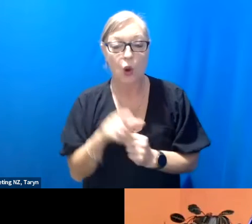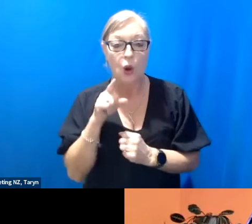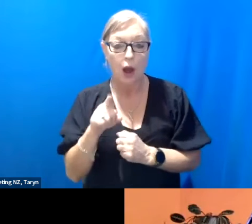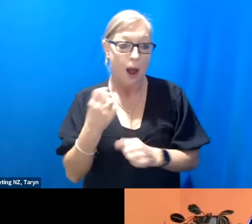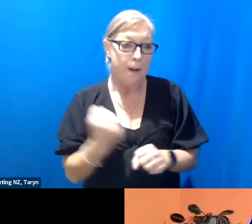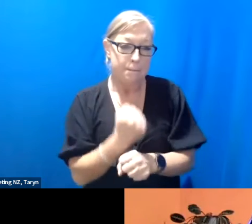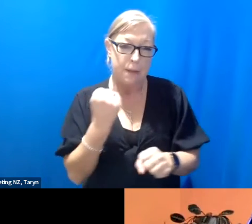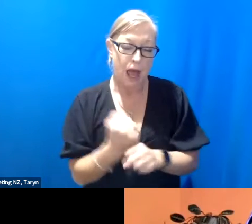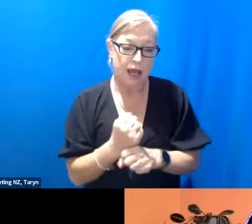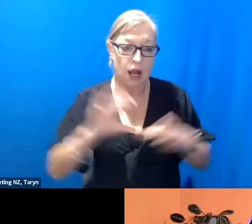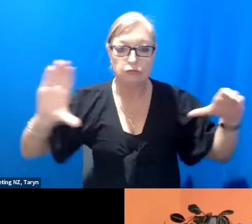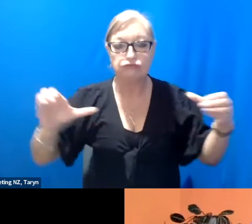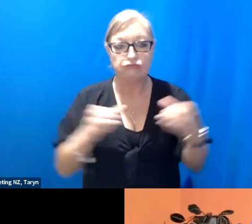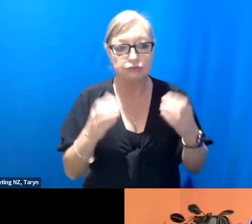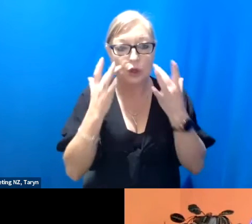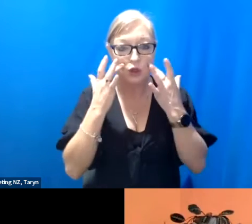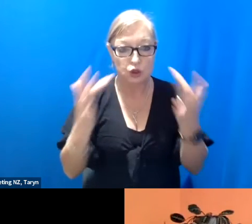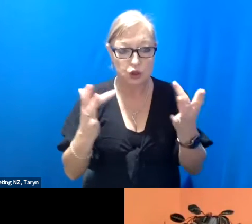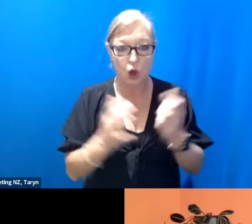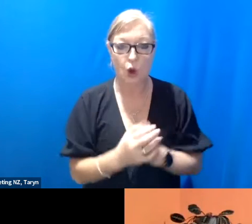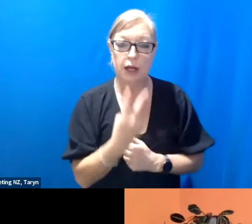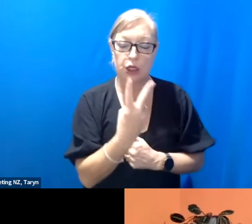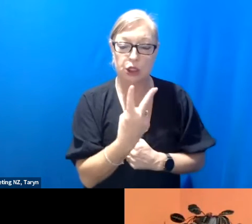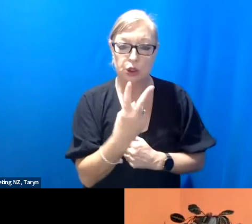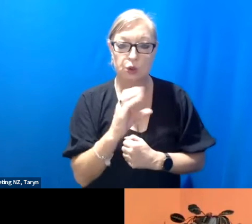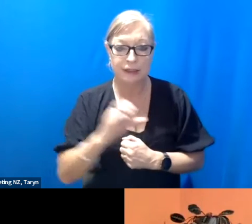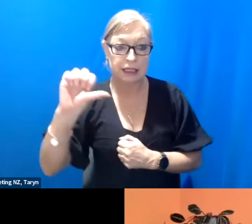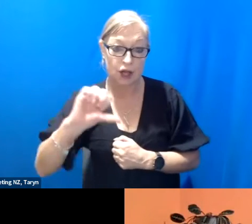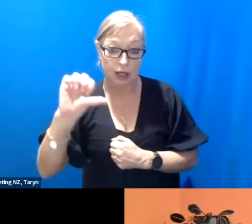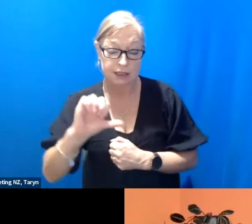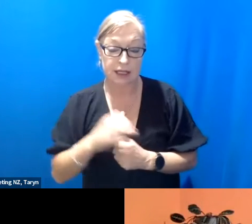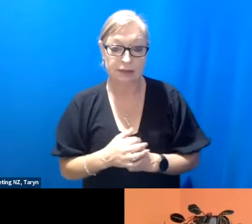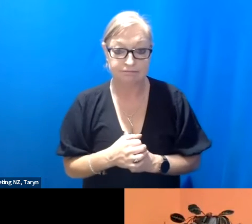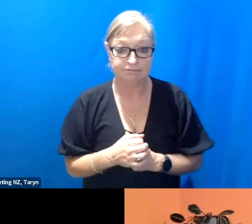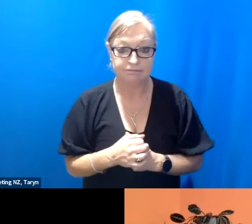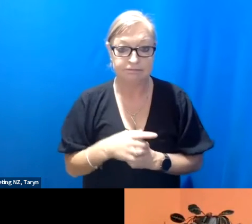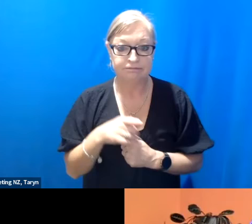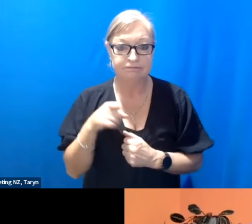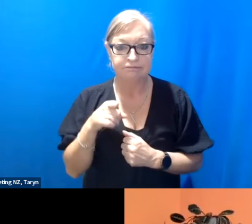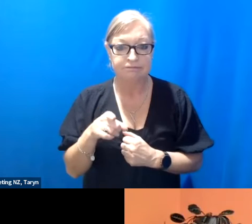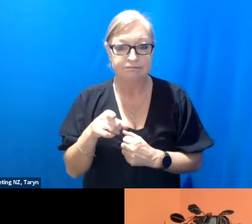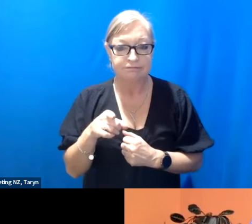formative in terms of the thinking of how I was trying to work. It was “what is this, what is it